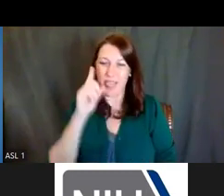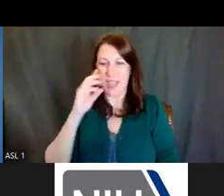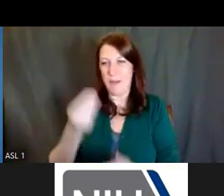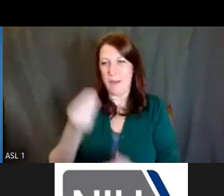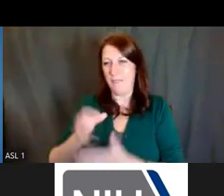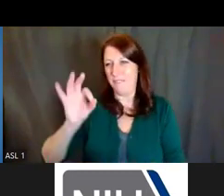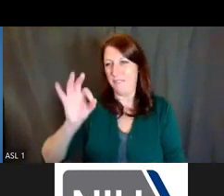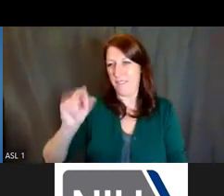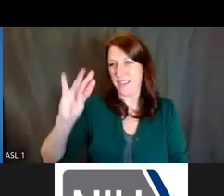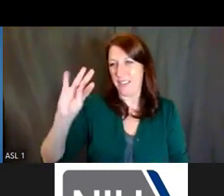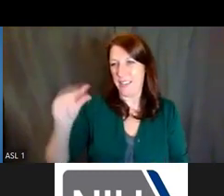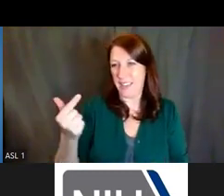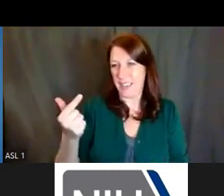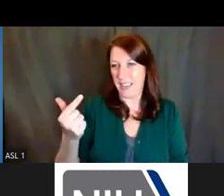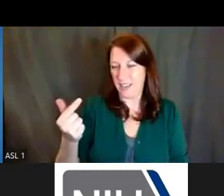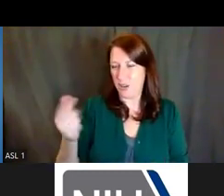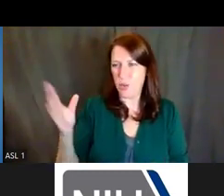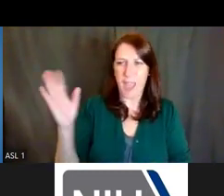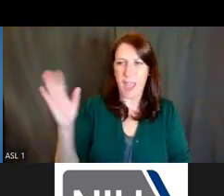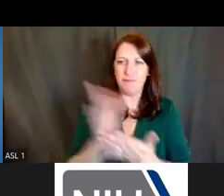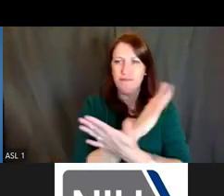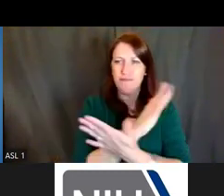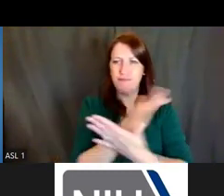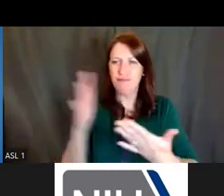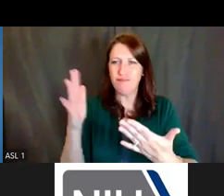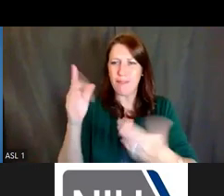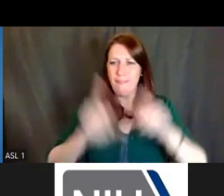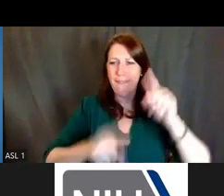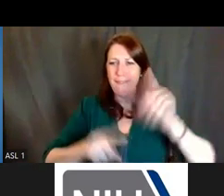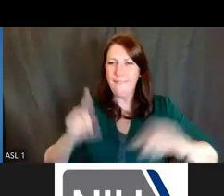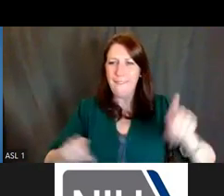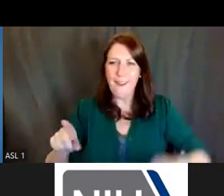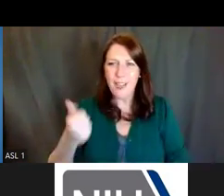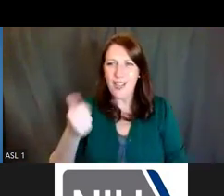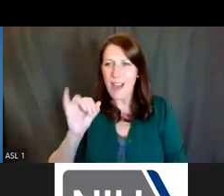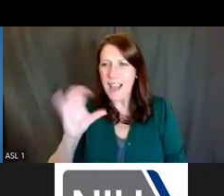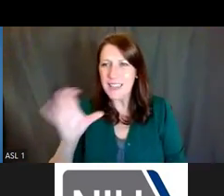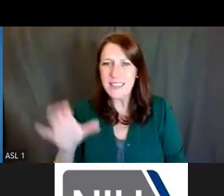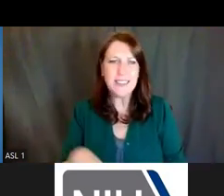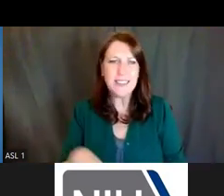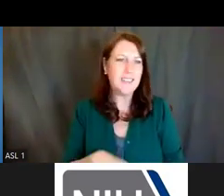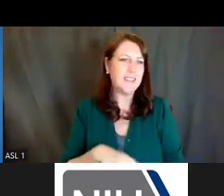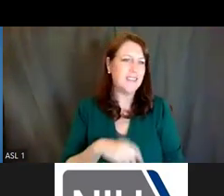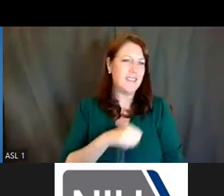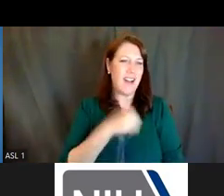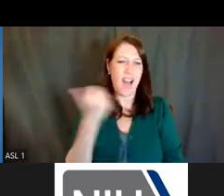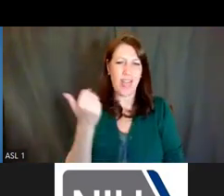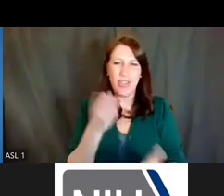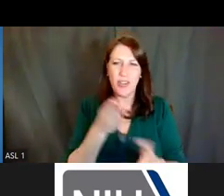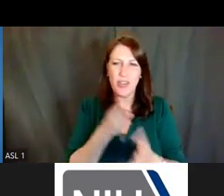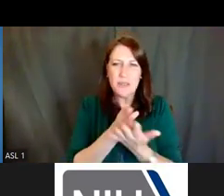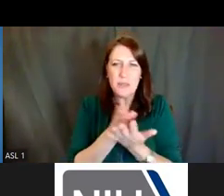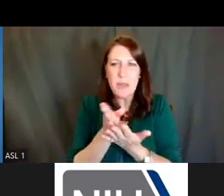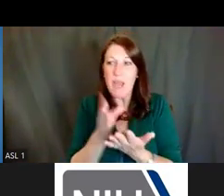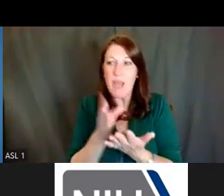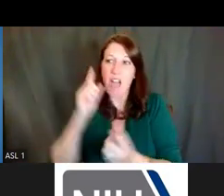There are so many different other institution centers that are funding research that has some sort of similar vein in line of what your research is.